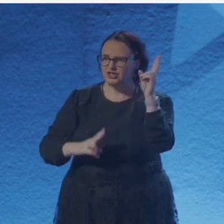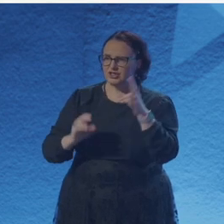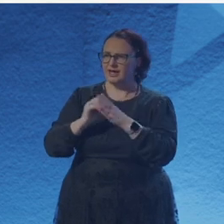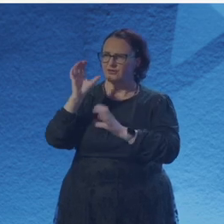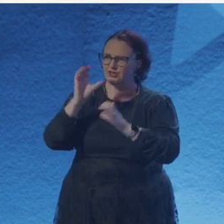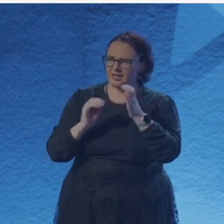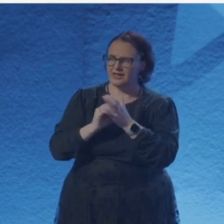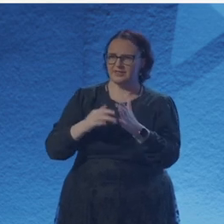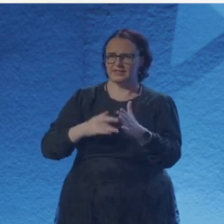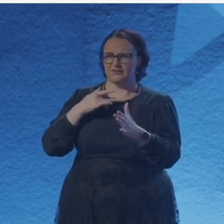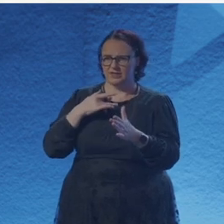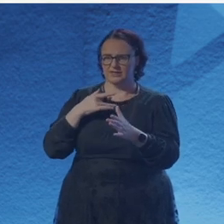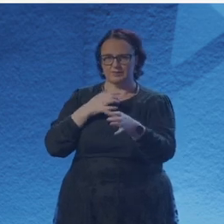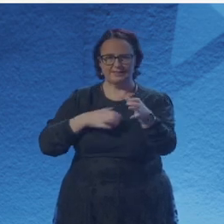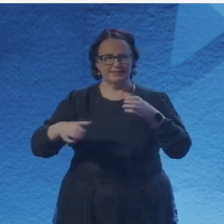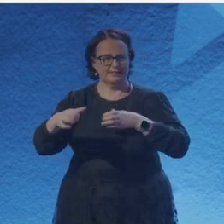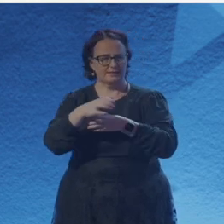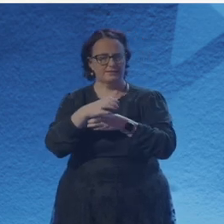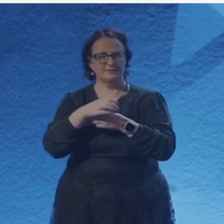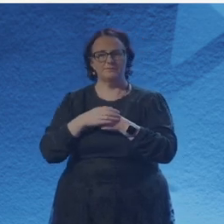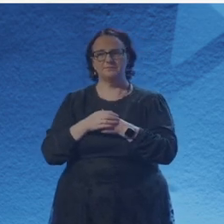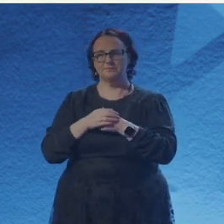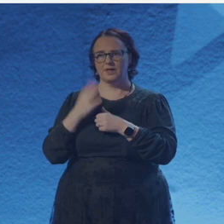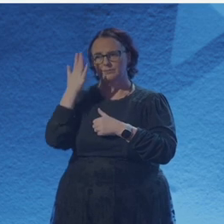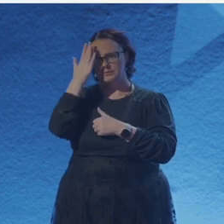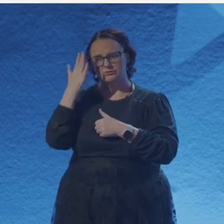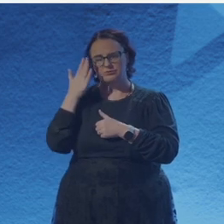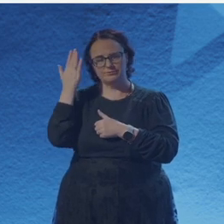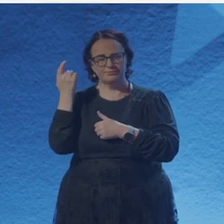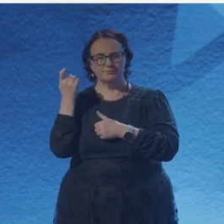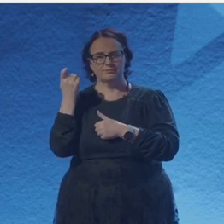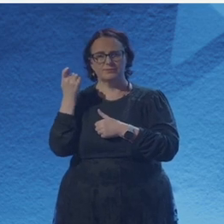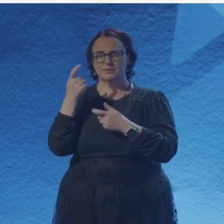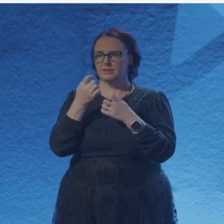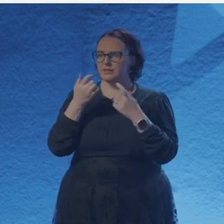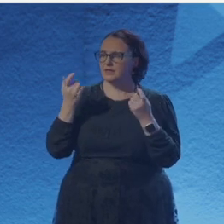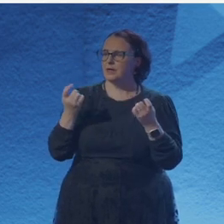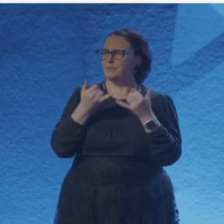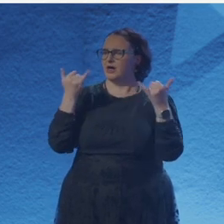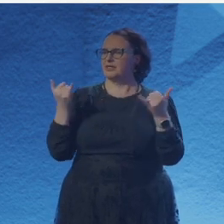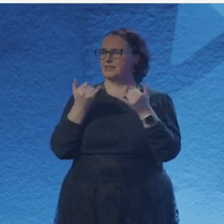of horror scenes of the lied to and cast out alone. I've been dreaming lately.